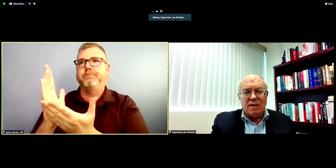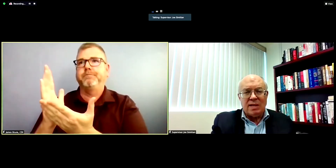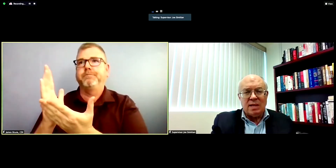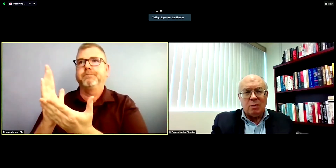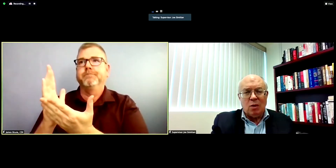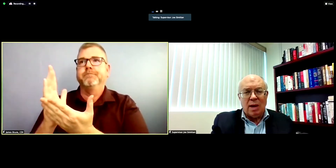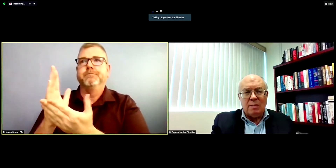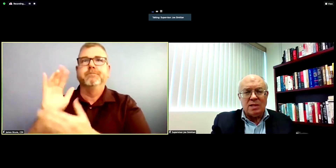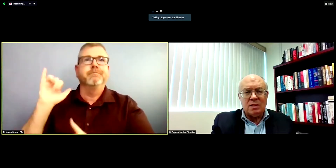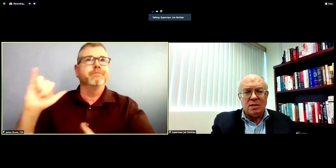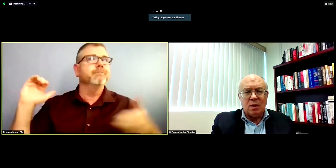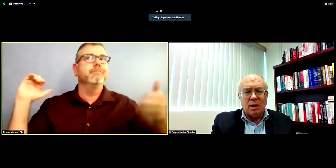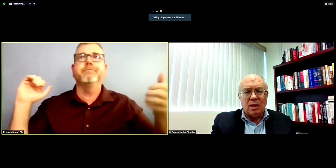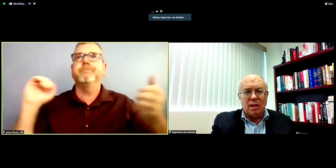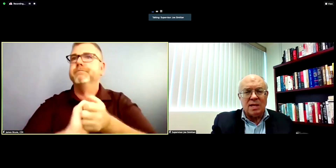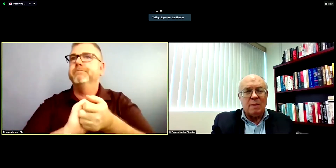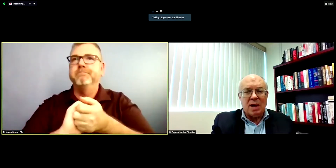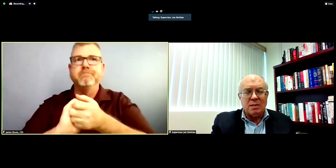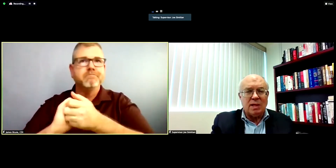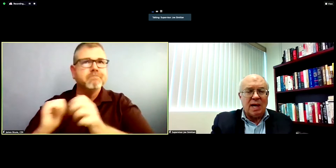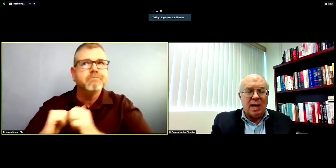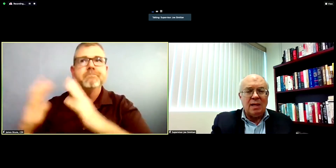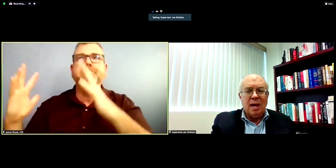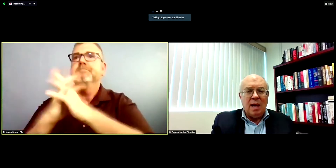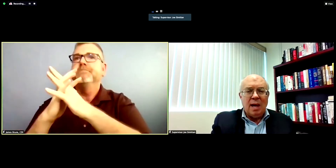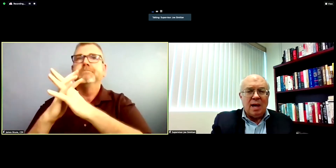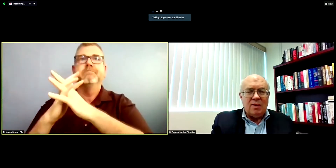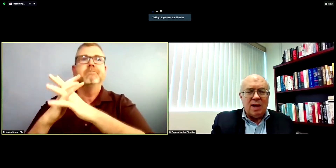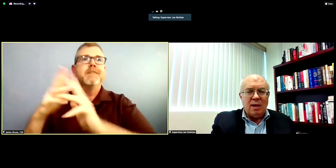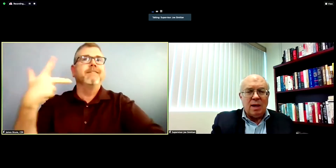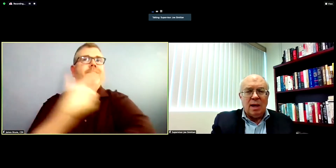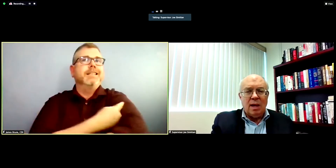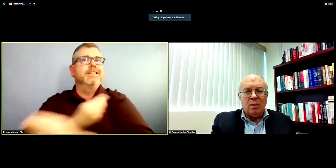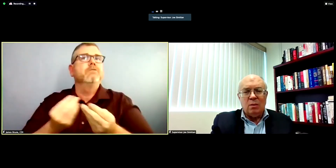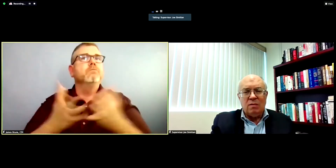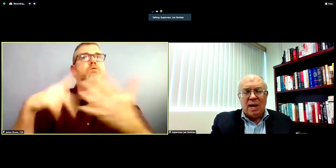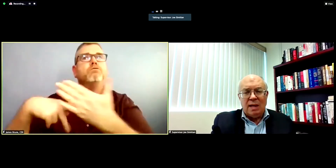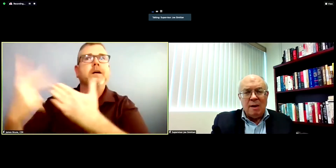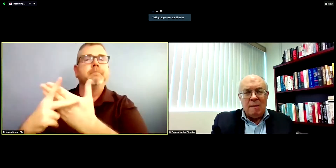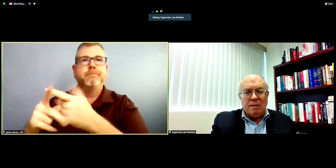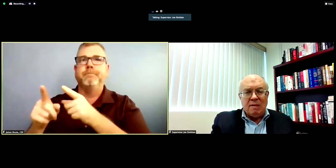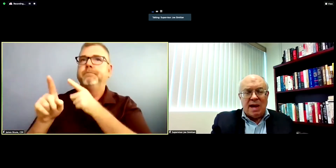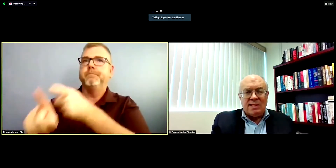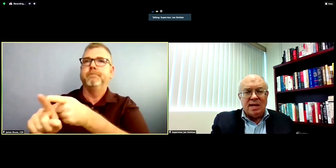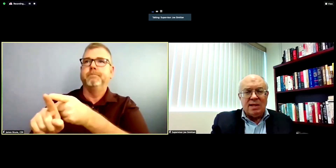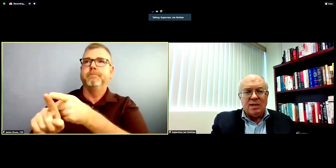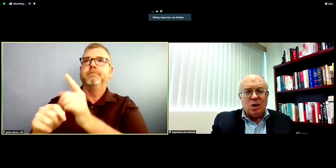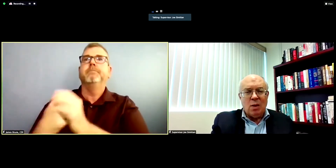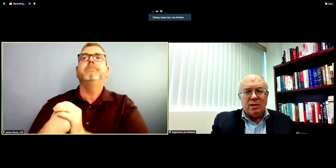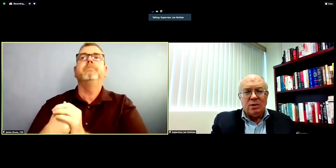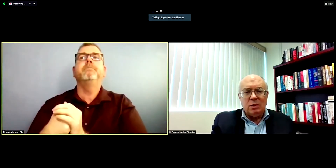vaccine programs as quickly as they possibly can. Then we've got vaccine that's going to